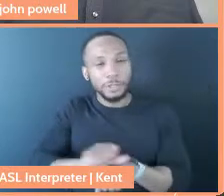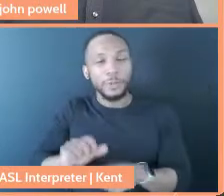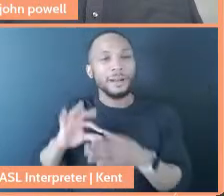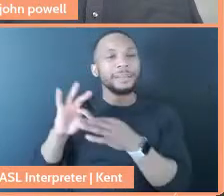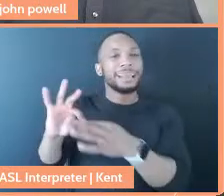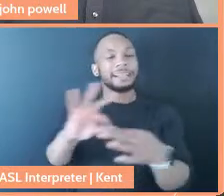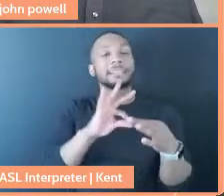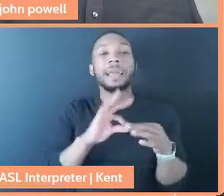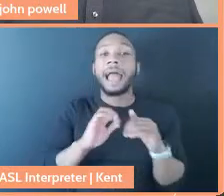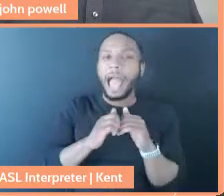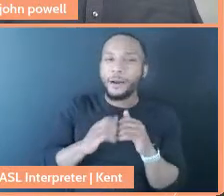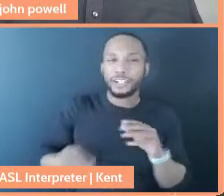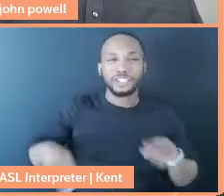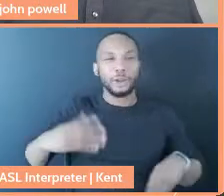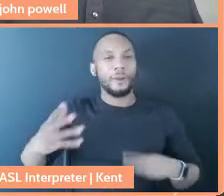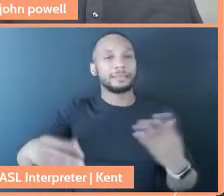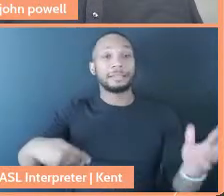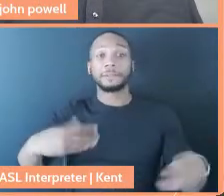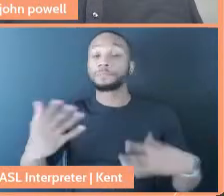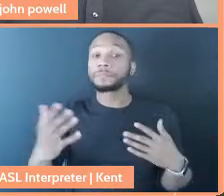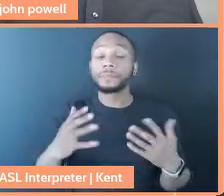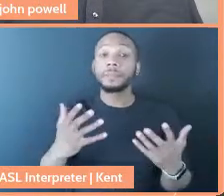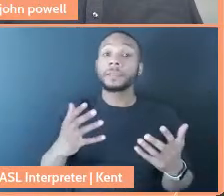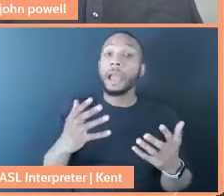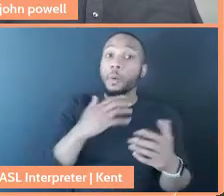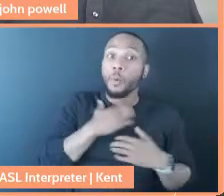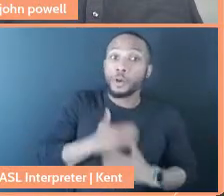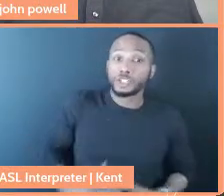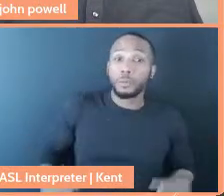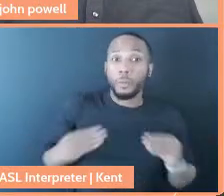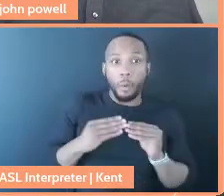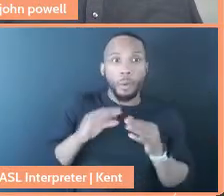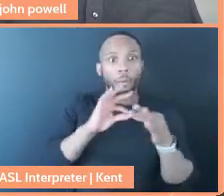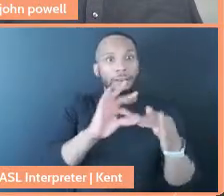And wow, I wish I could have more relationships like this, just minus a pandemic